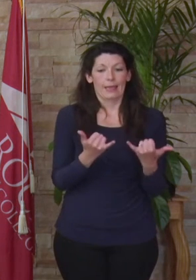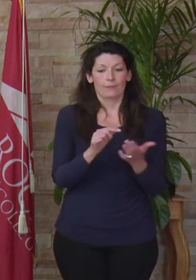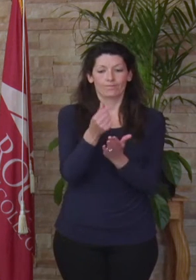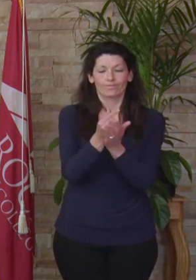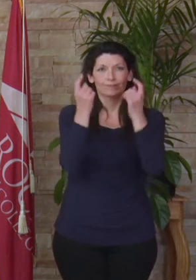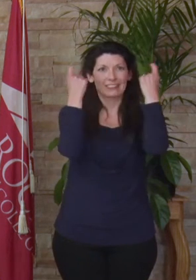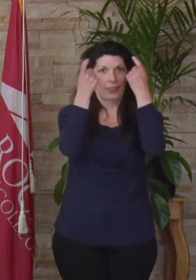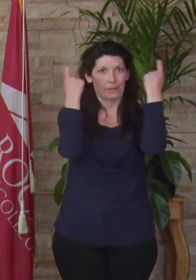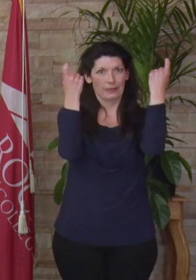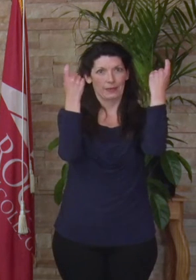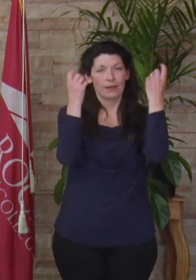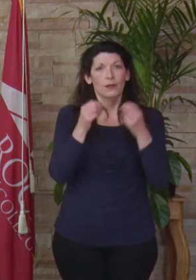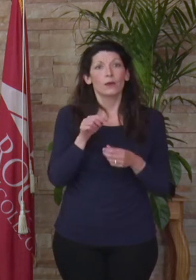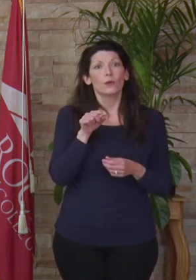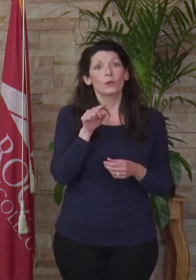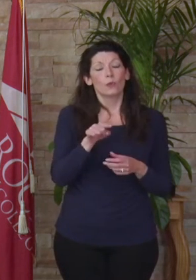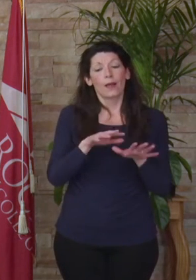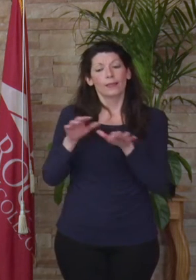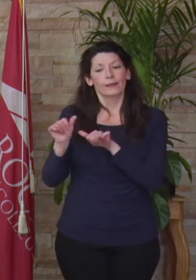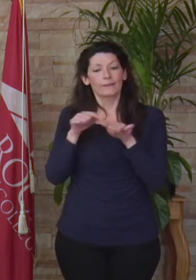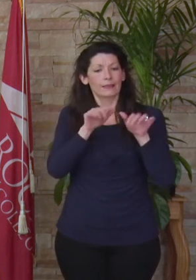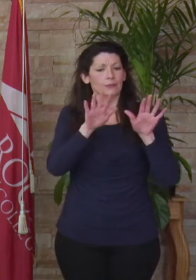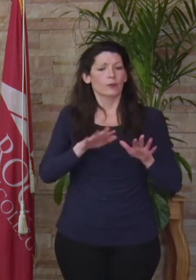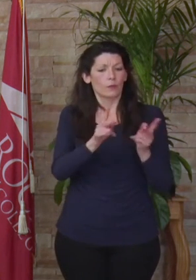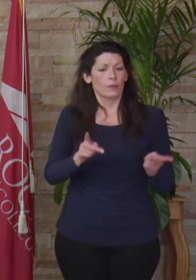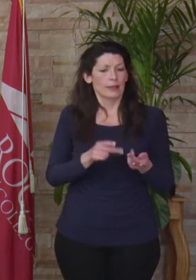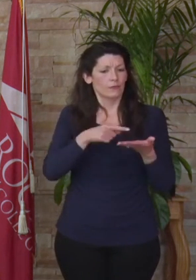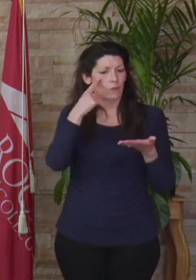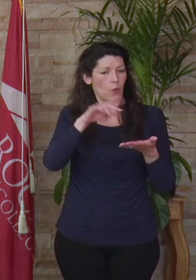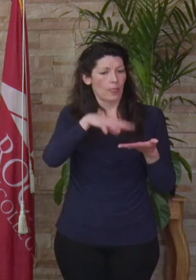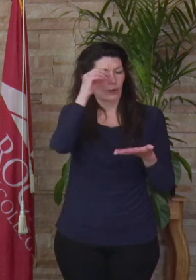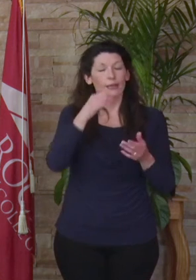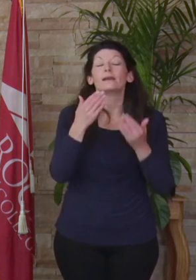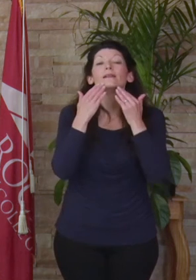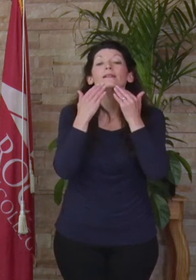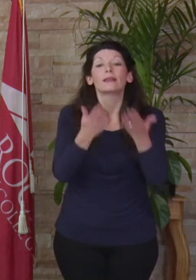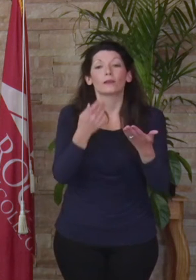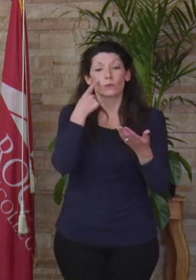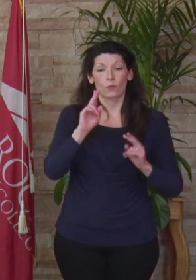leaving an incredible place of learning. Thank you for the honor of being our students. Thank